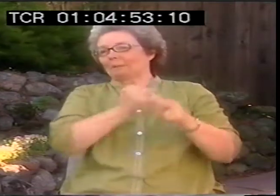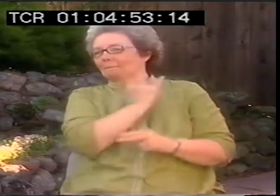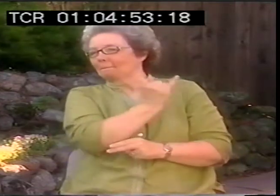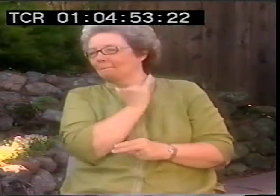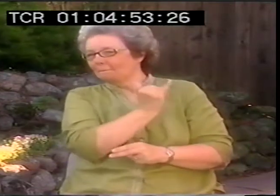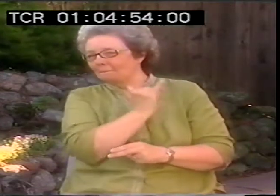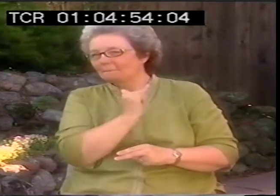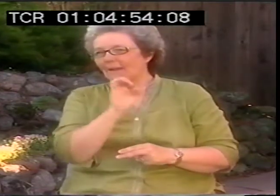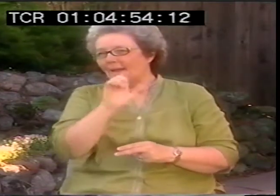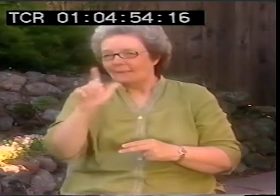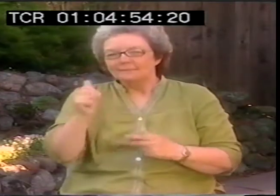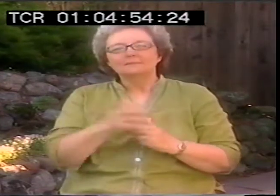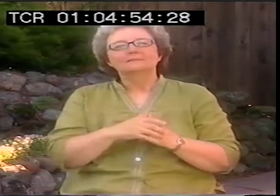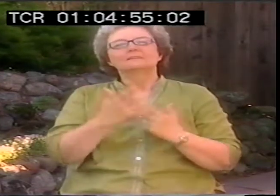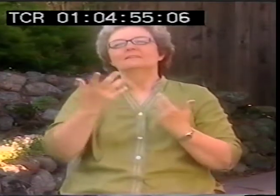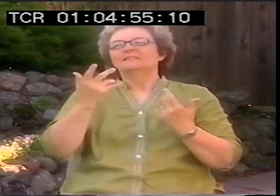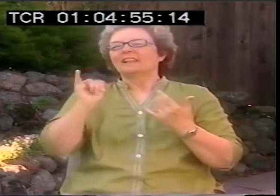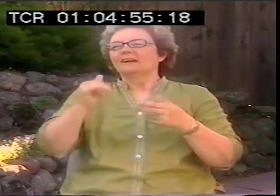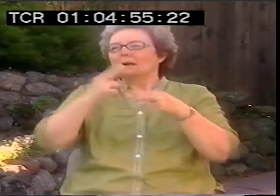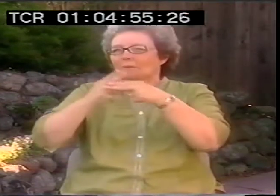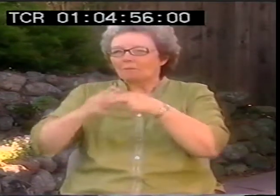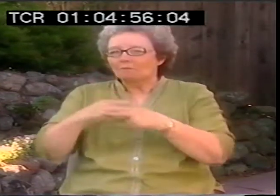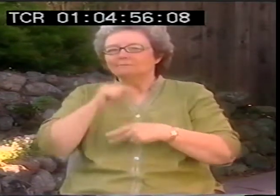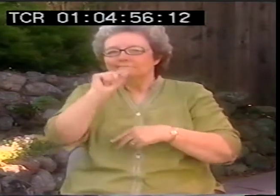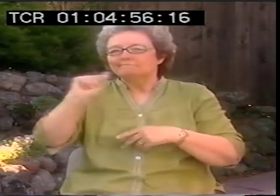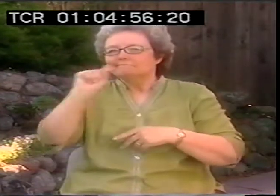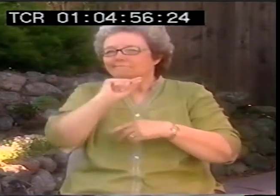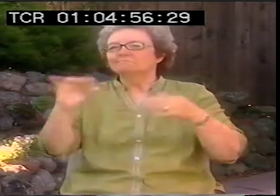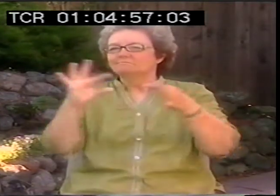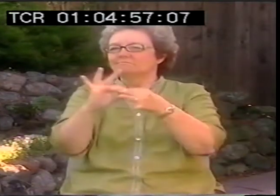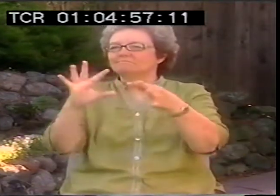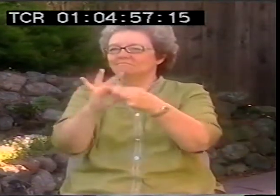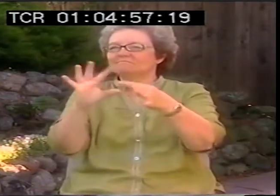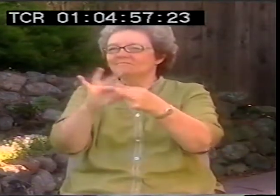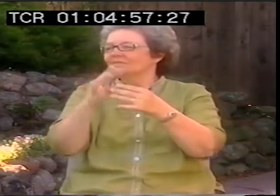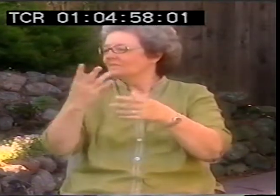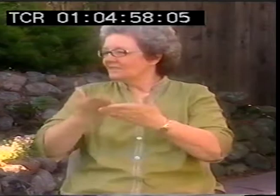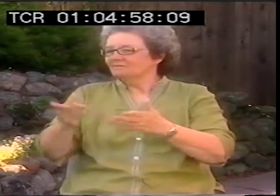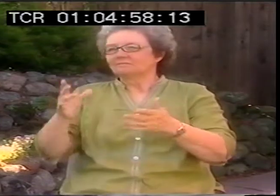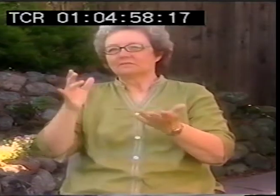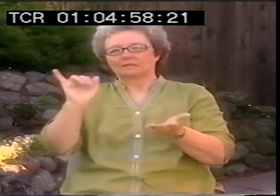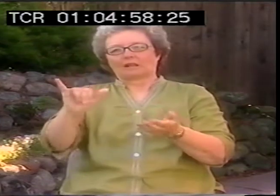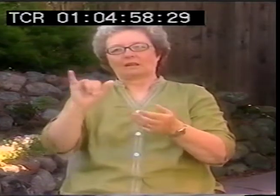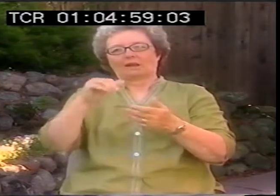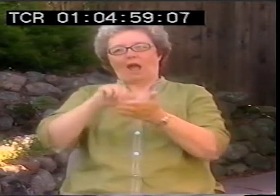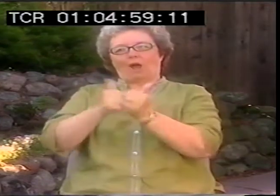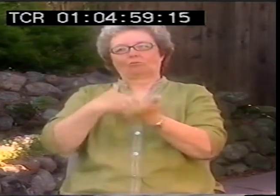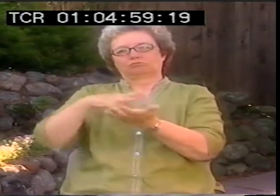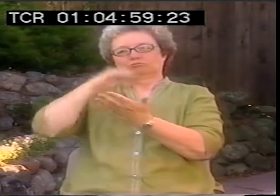I'm named for my grandmother. Actually her name was Ella also. So she taught me English words when I was little.